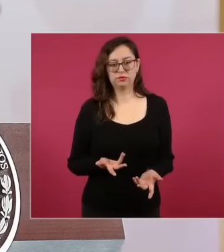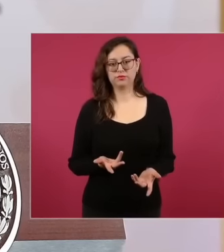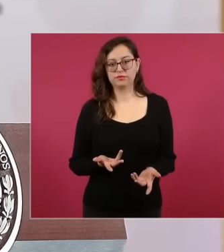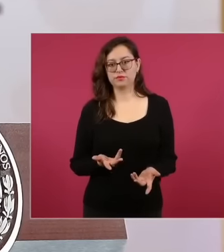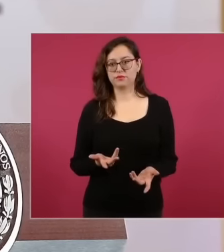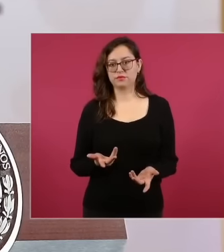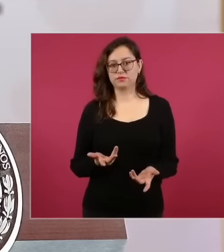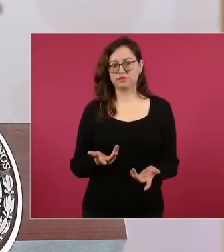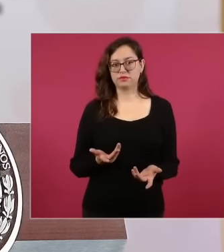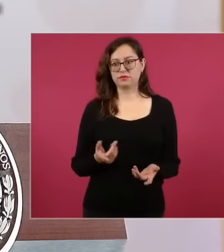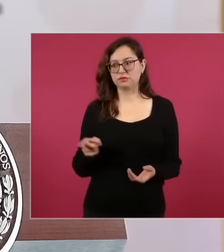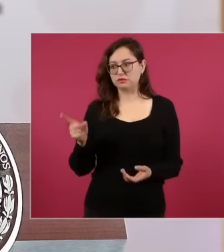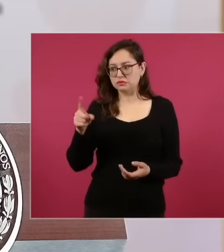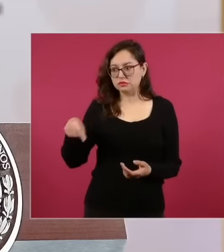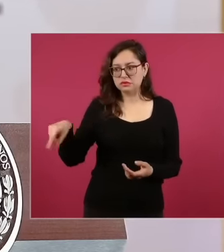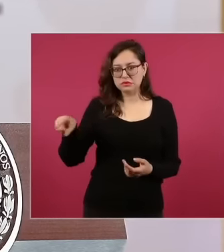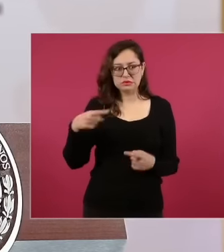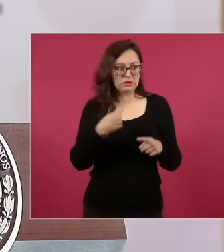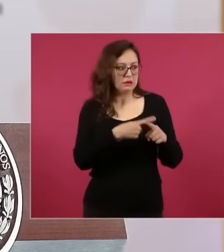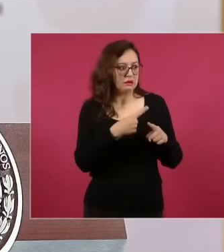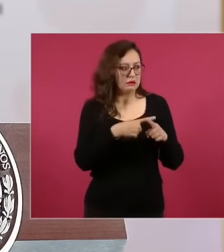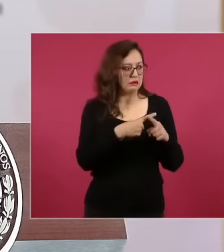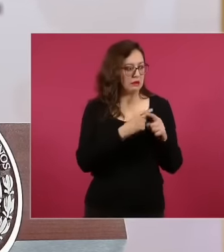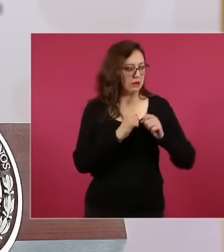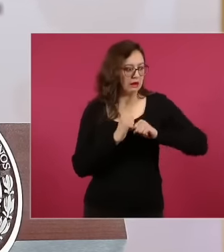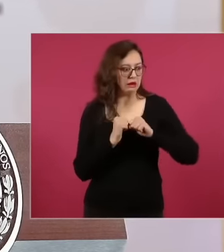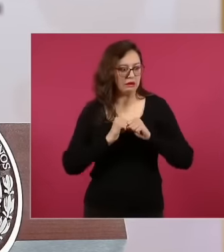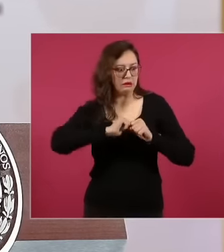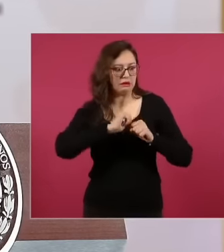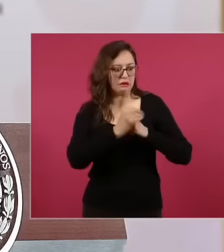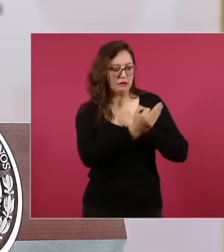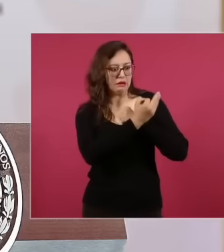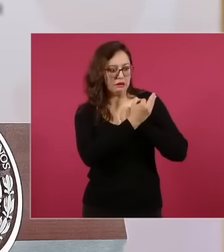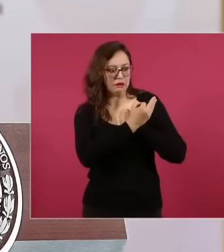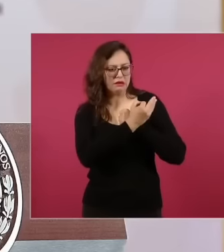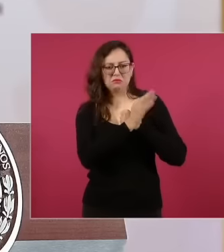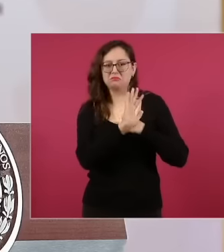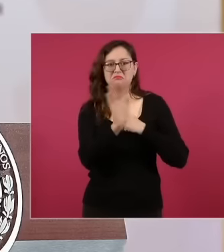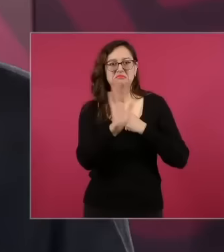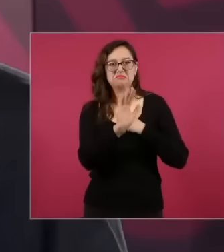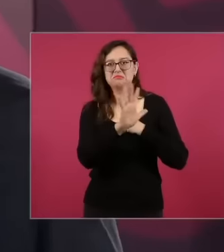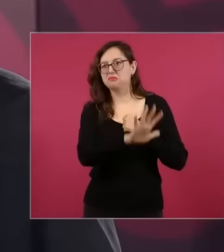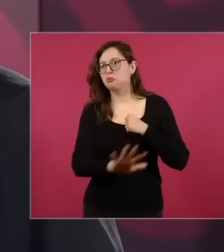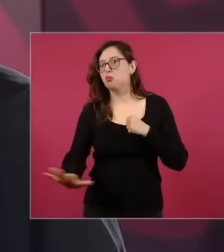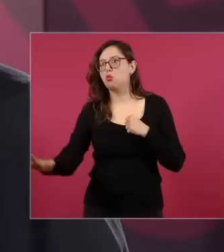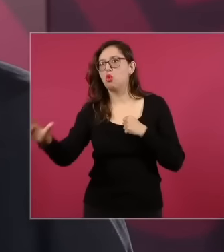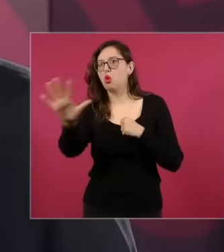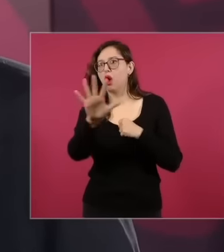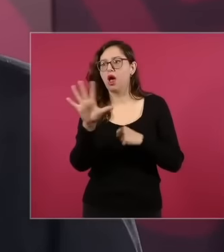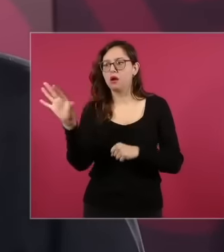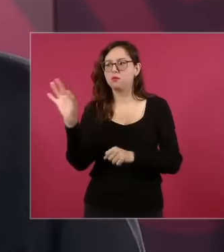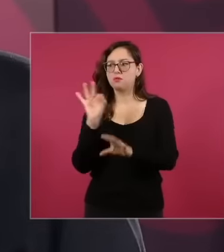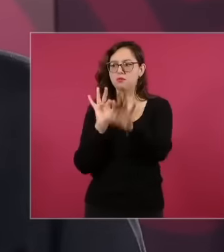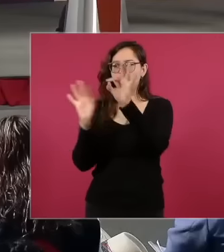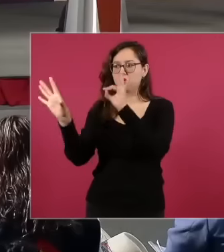elected by the people, not by the leaders of power, you have mentioned on several